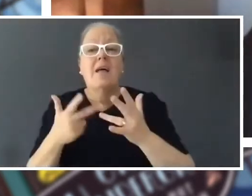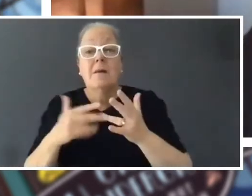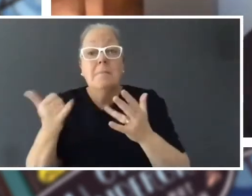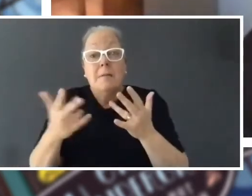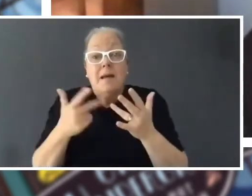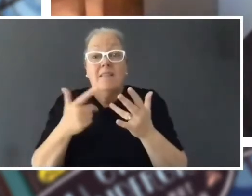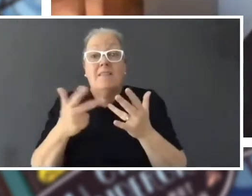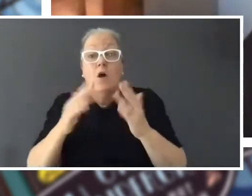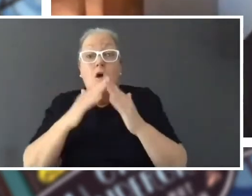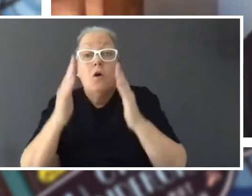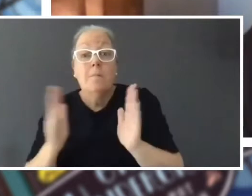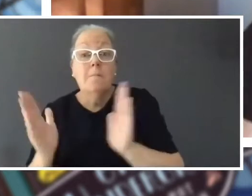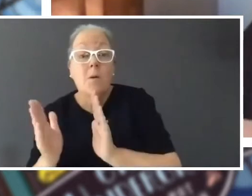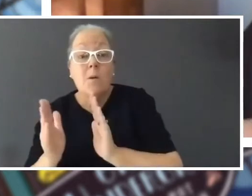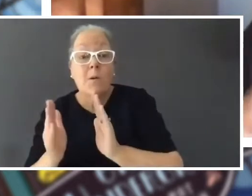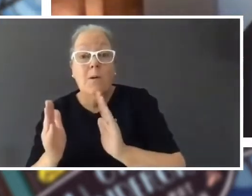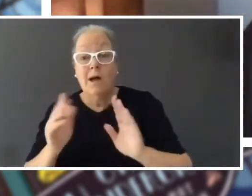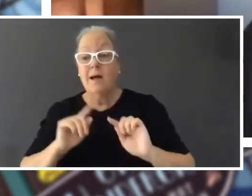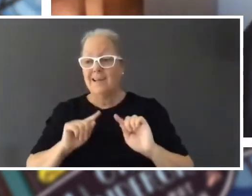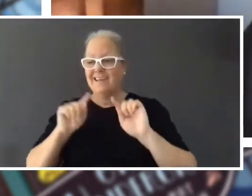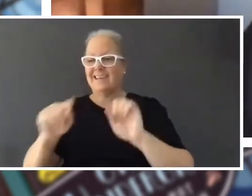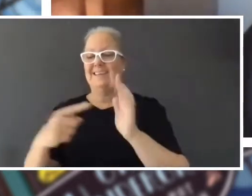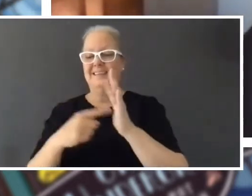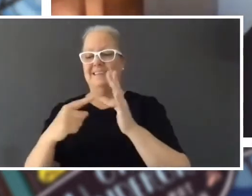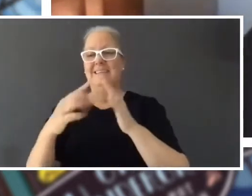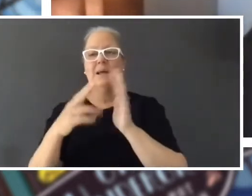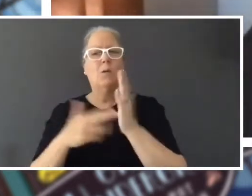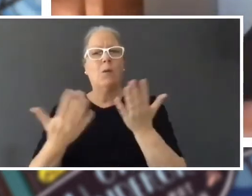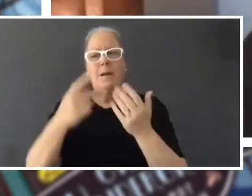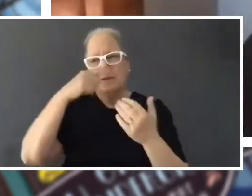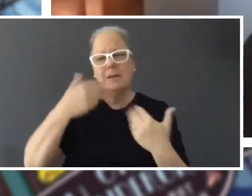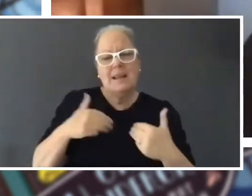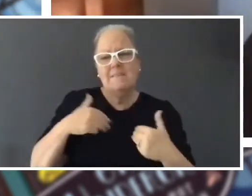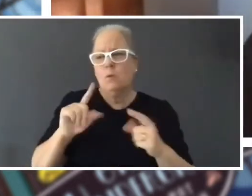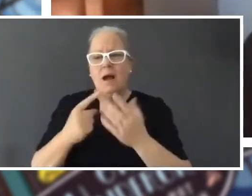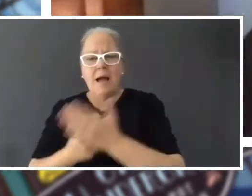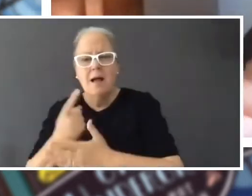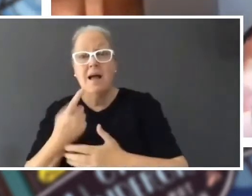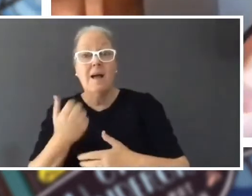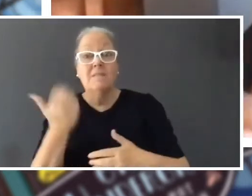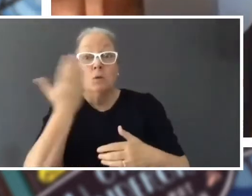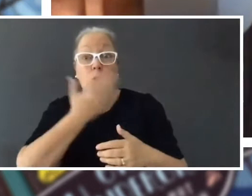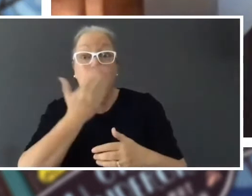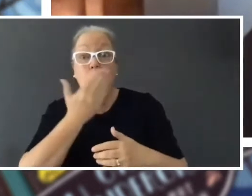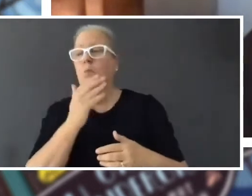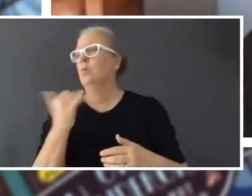Okay now, I've got a town. Where else do people live? What else happens there? Is there a school? Is there